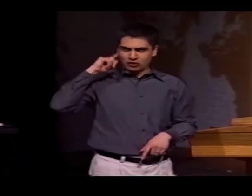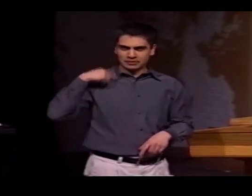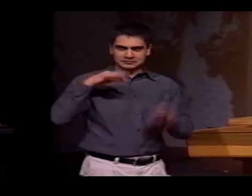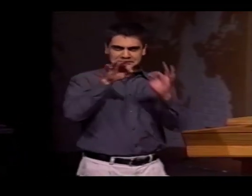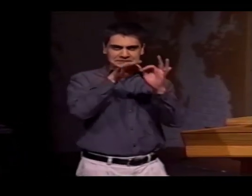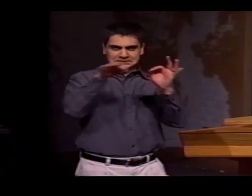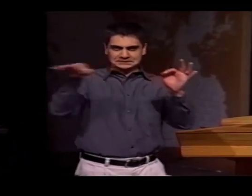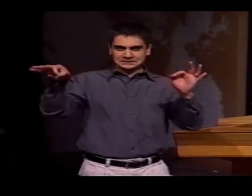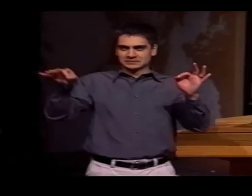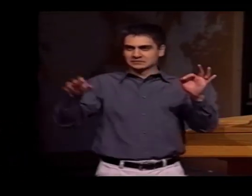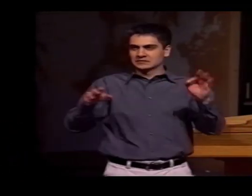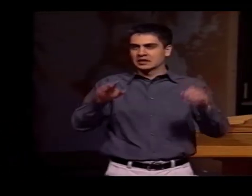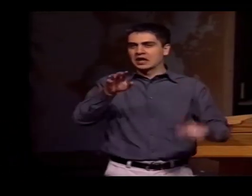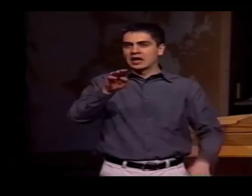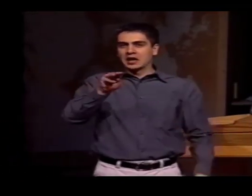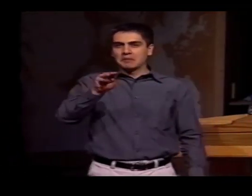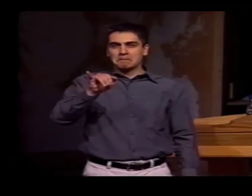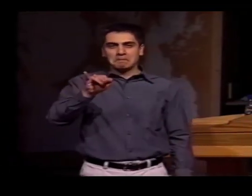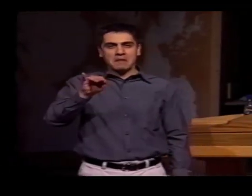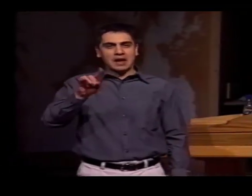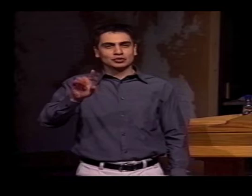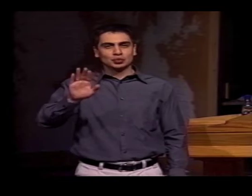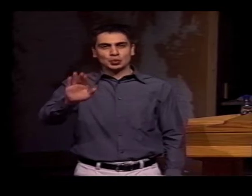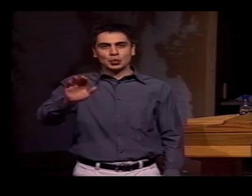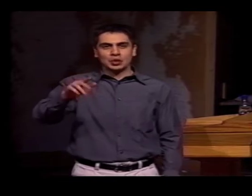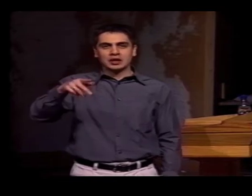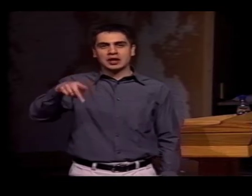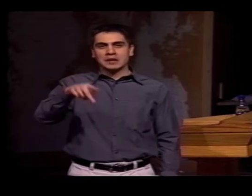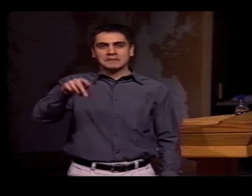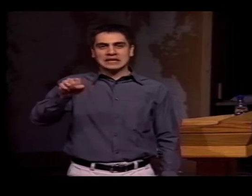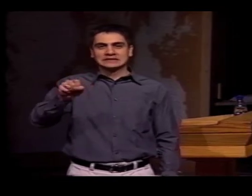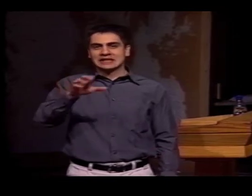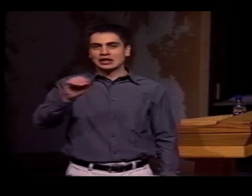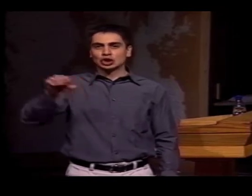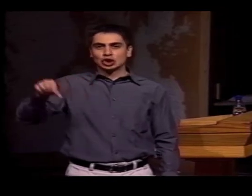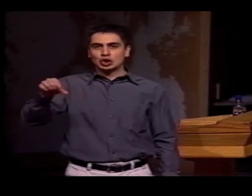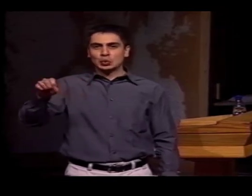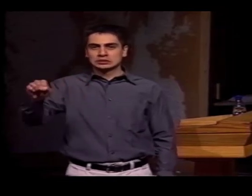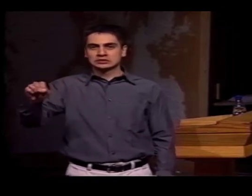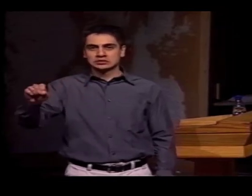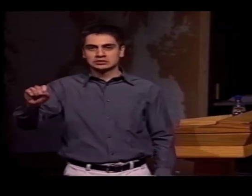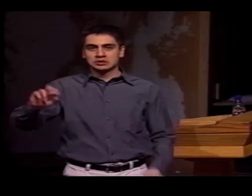YOU'VE HEARD THIS SENTENCE: "MIND YOUR Ps AND Qs,"